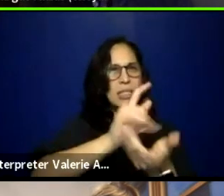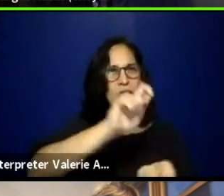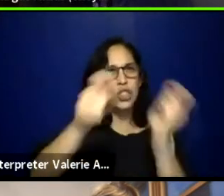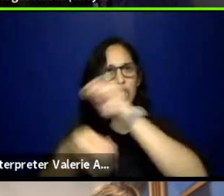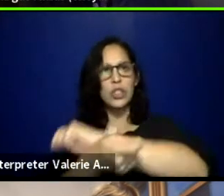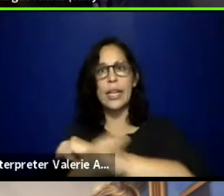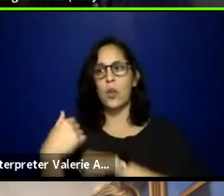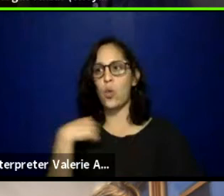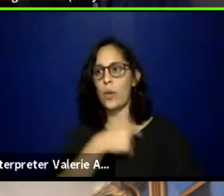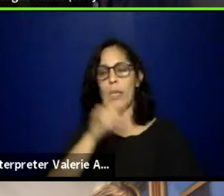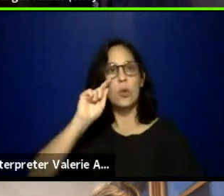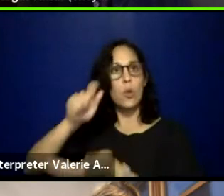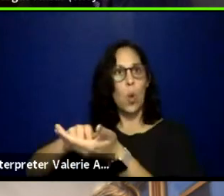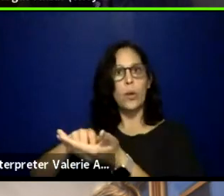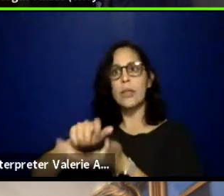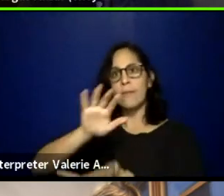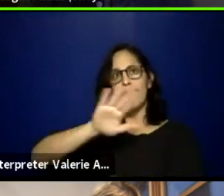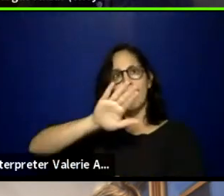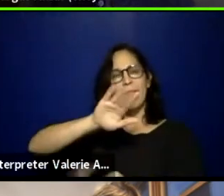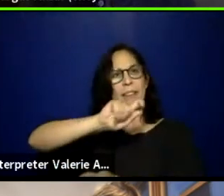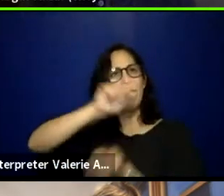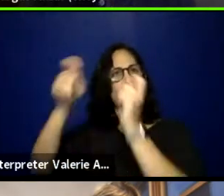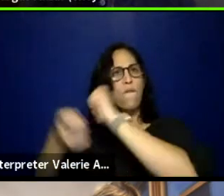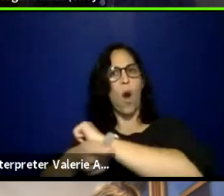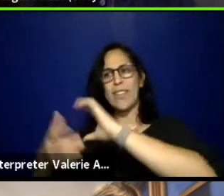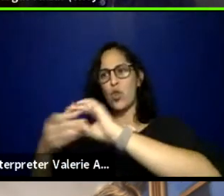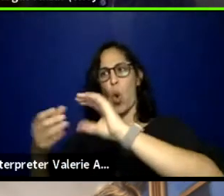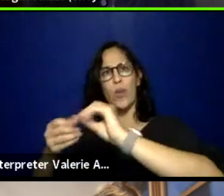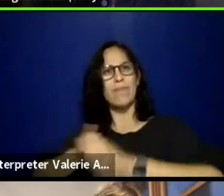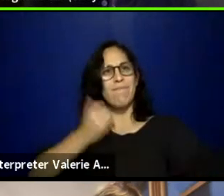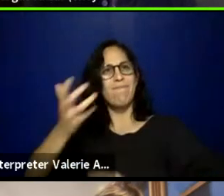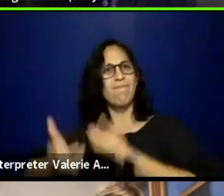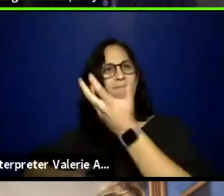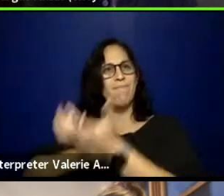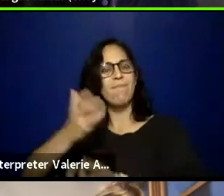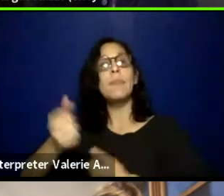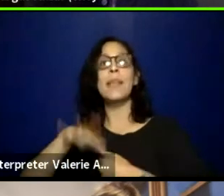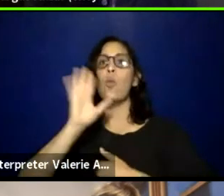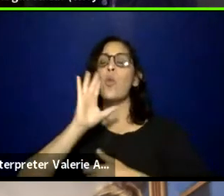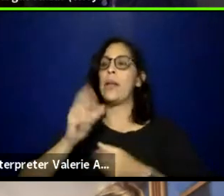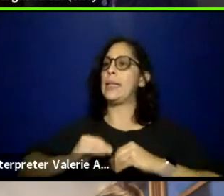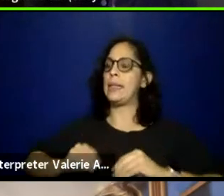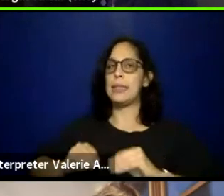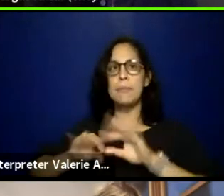and ever evolving forms of storytelling that inspire a radically inclusive, equitable, accessible,